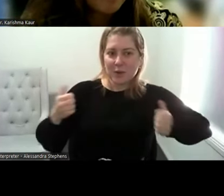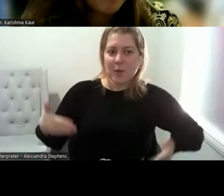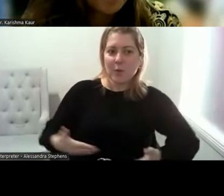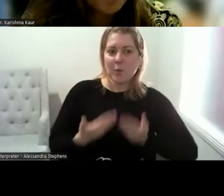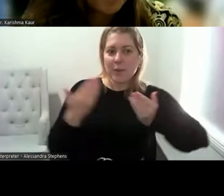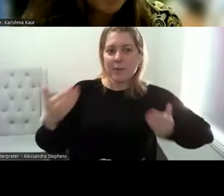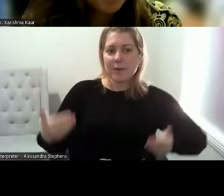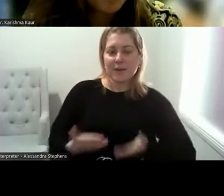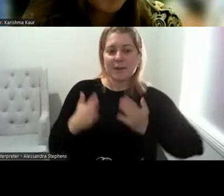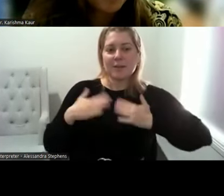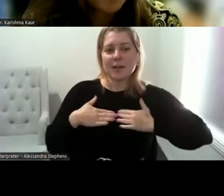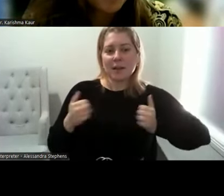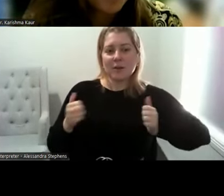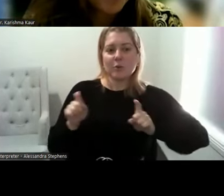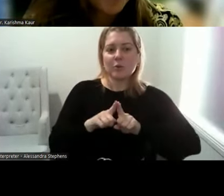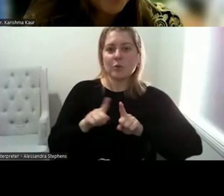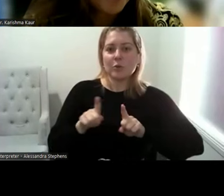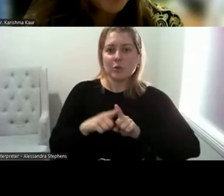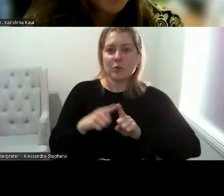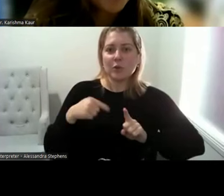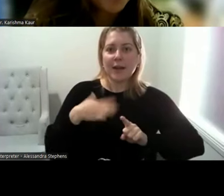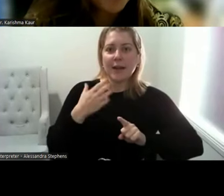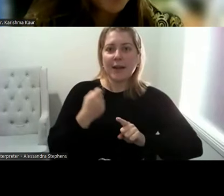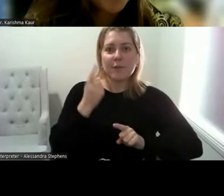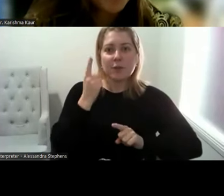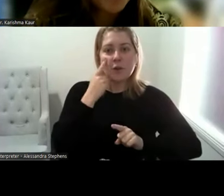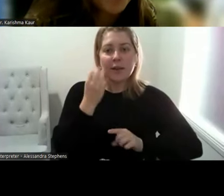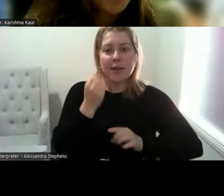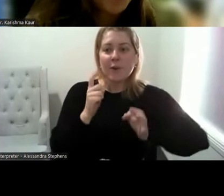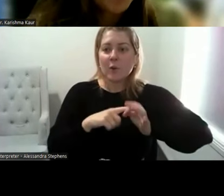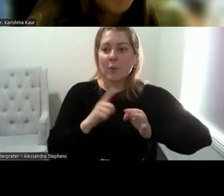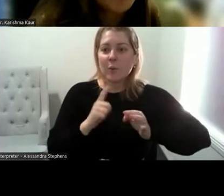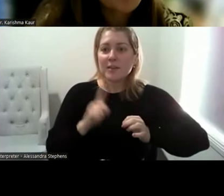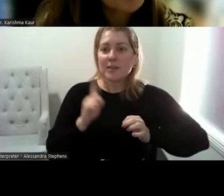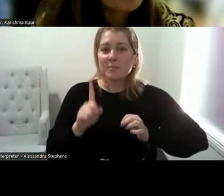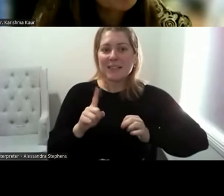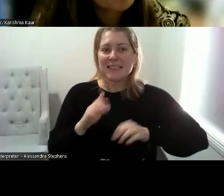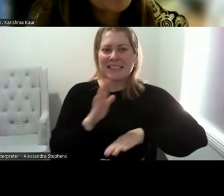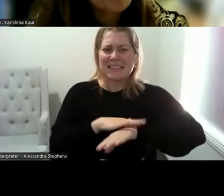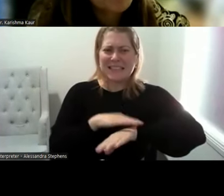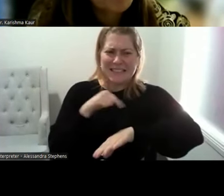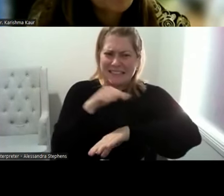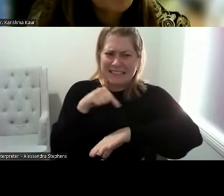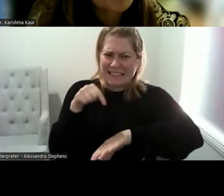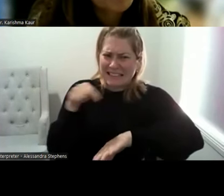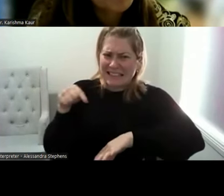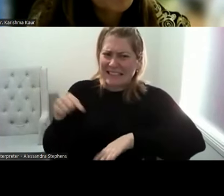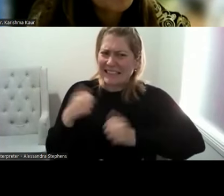I do have noticed that we do have a question, but we are running our time and I'm really respectful